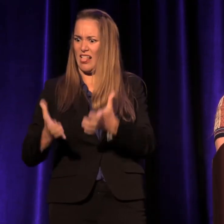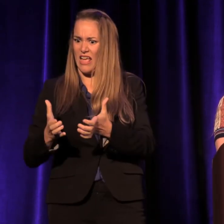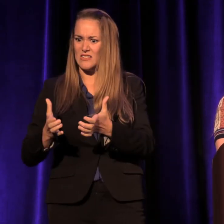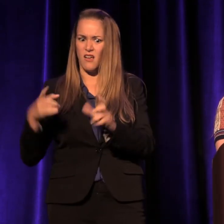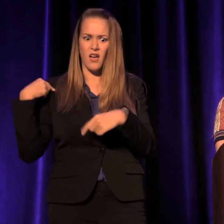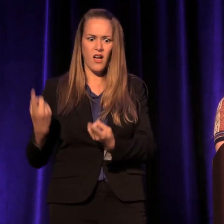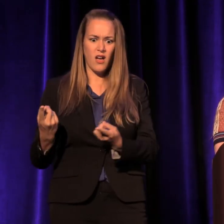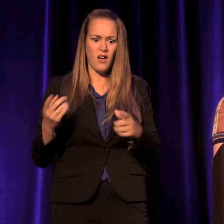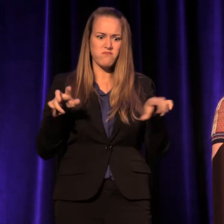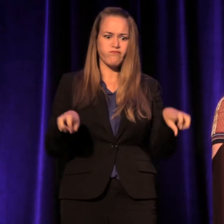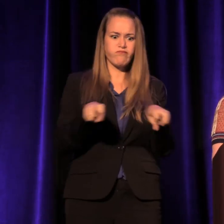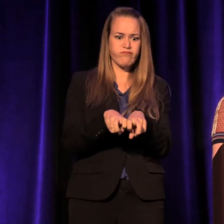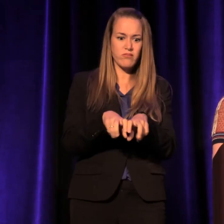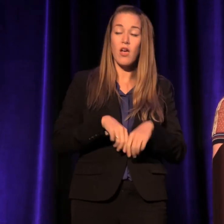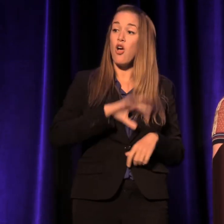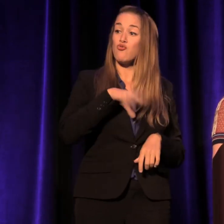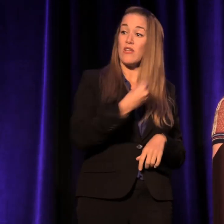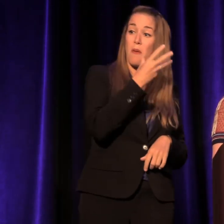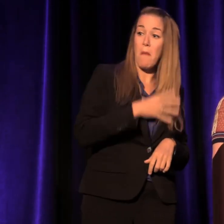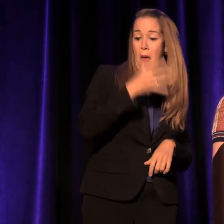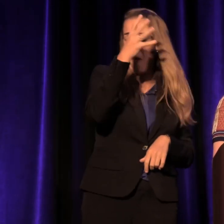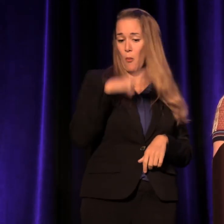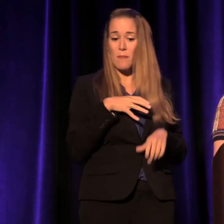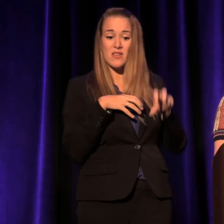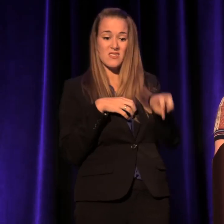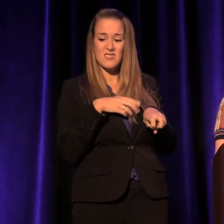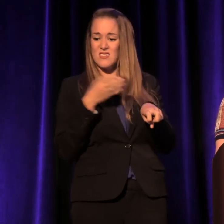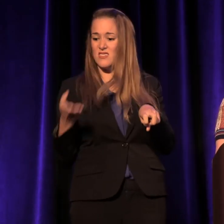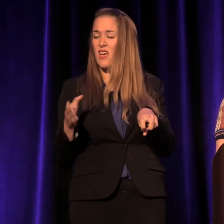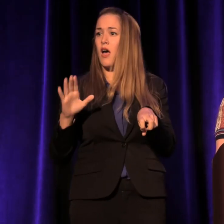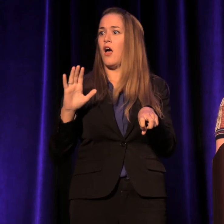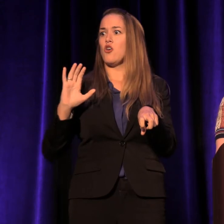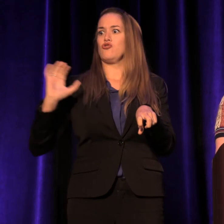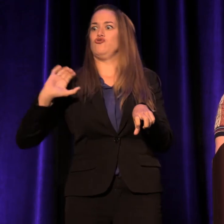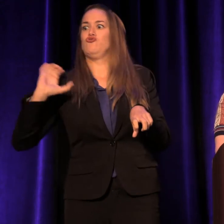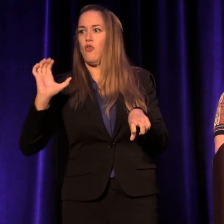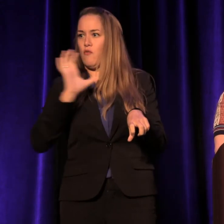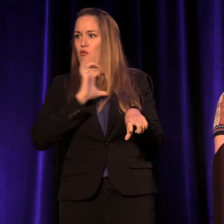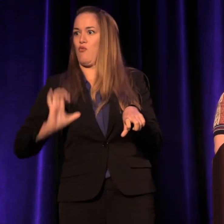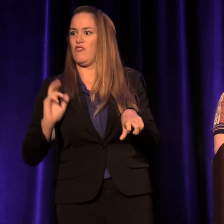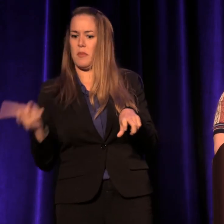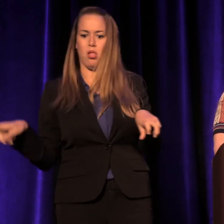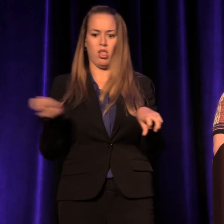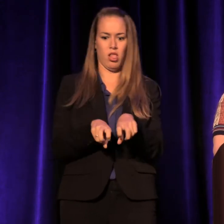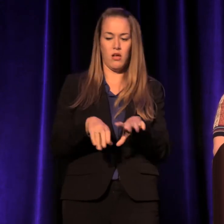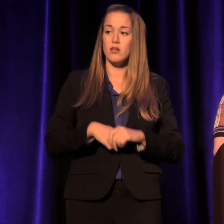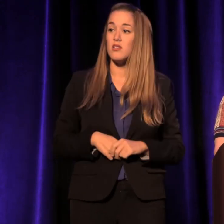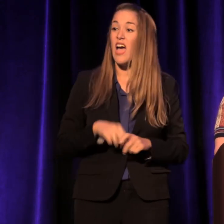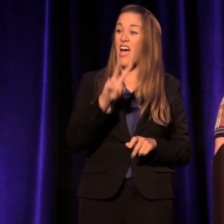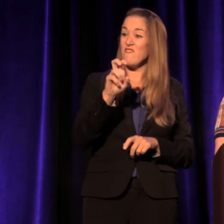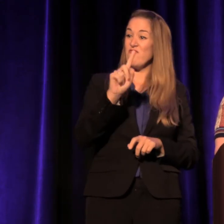Transgendered men or women next to uber-conservative Christians. A veteran who lost both legs